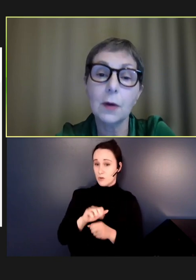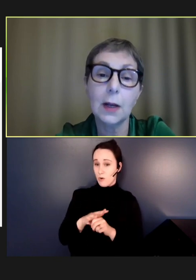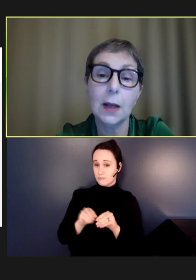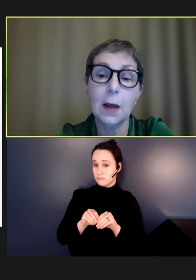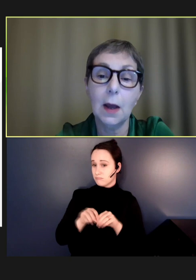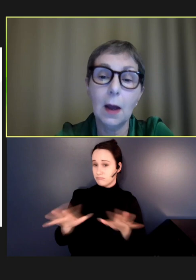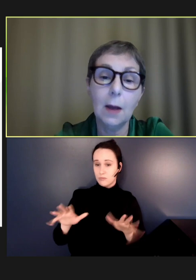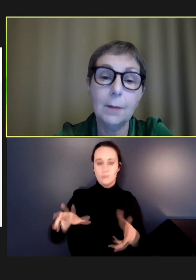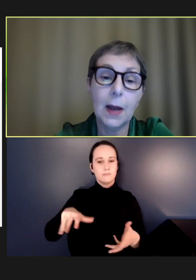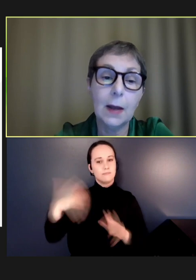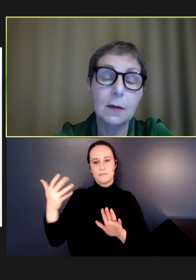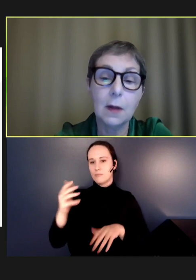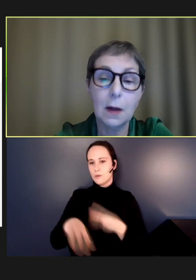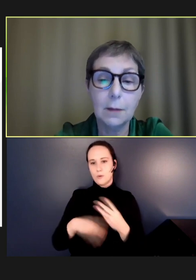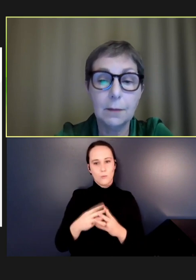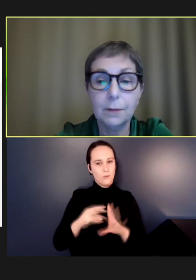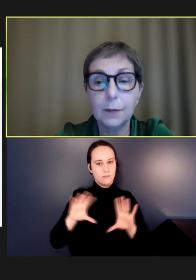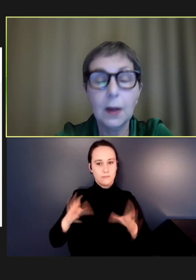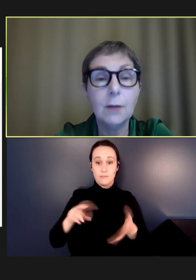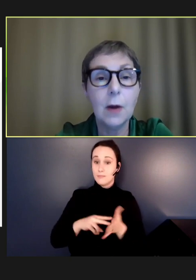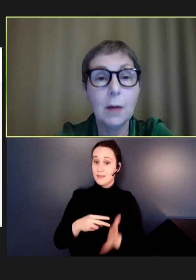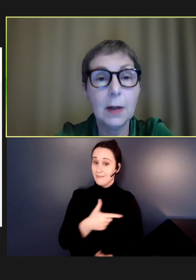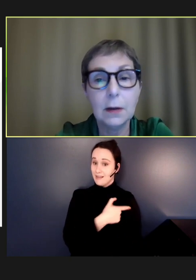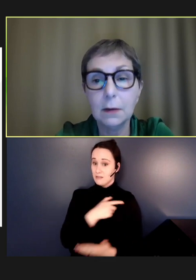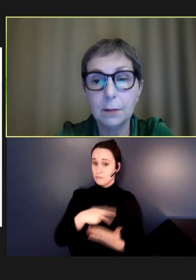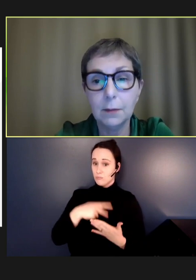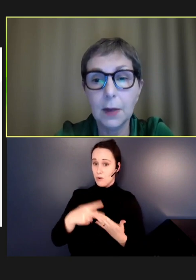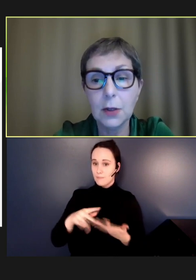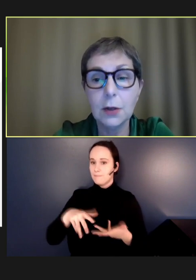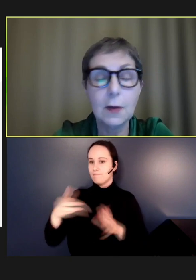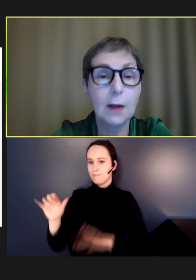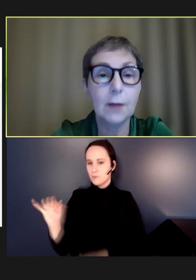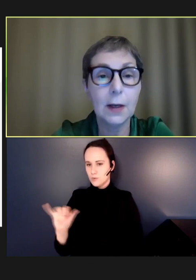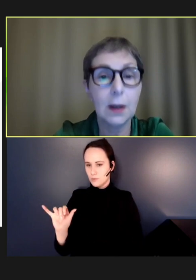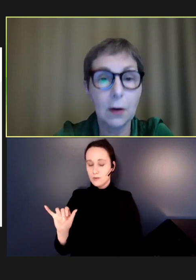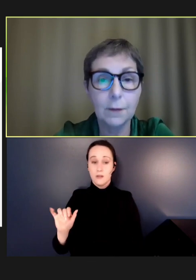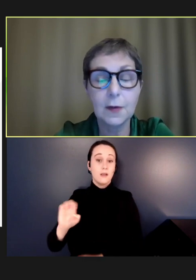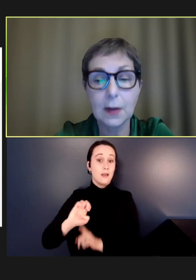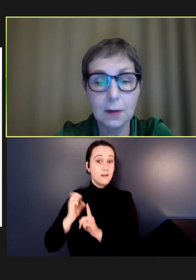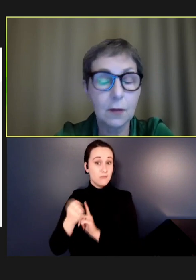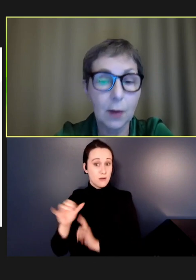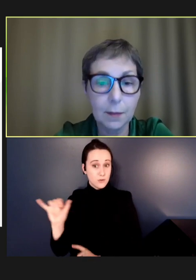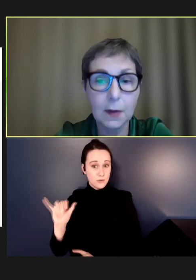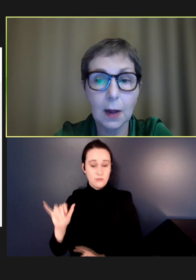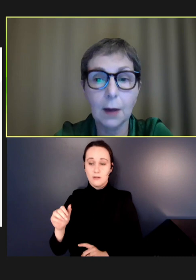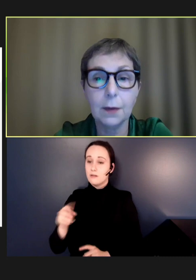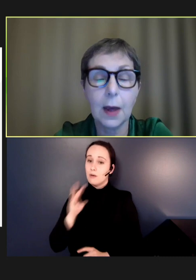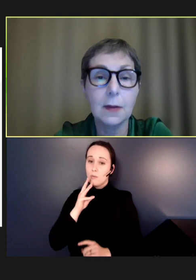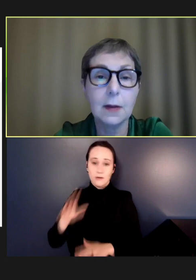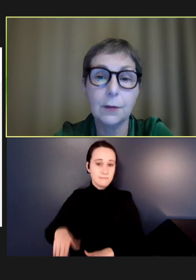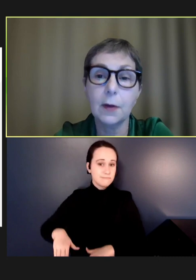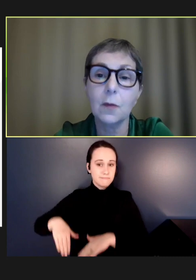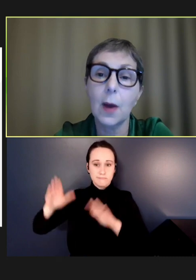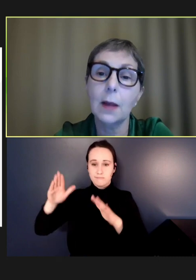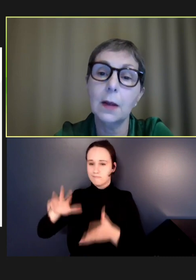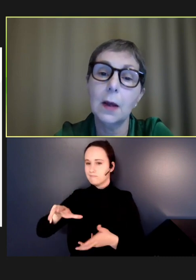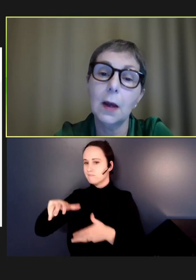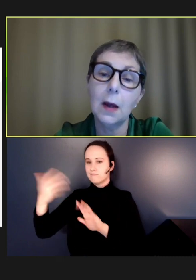really. And environmental issues like flooding obviously disrupt health care delivery as well.